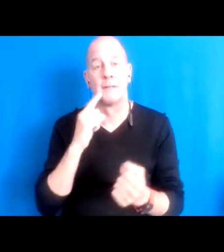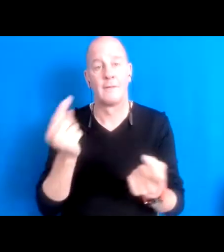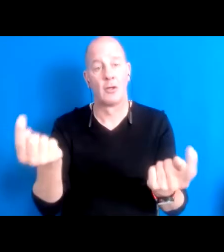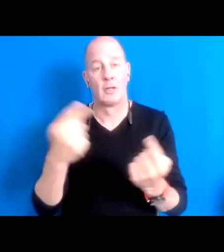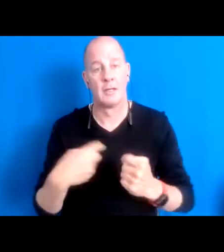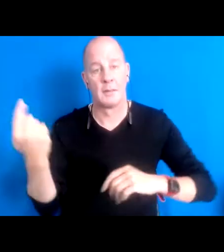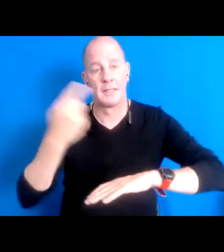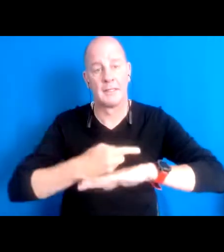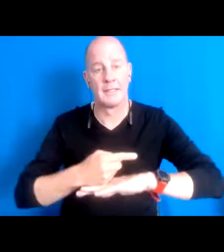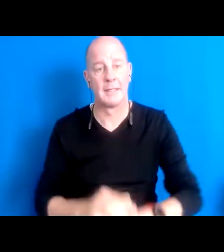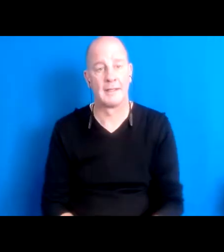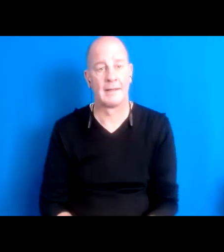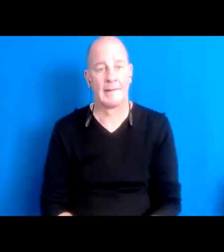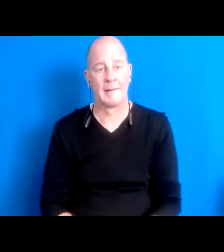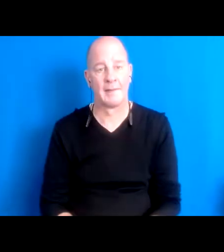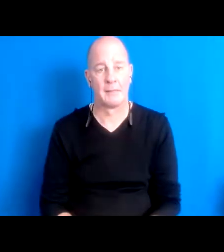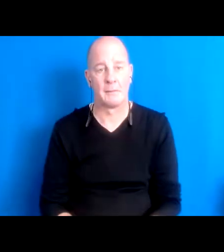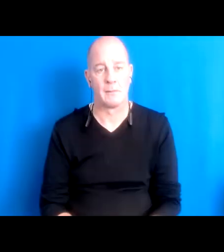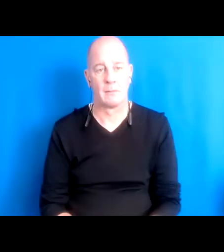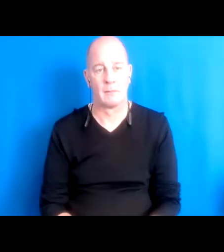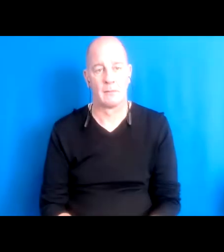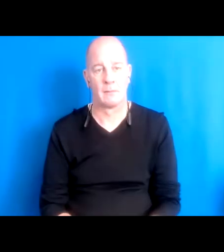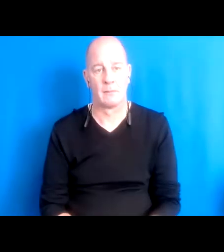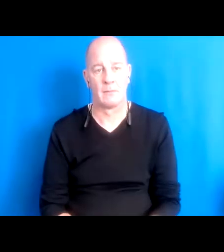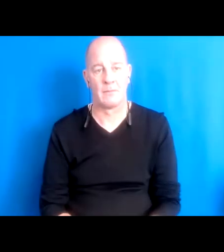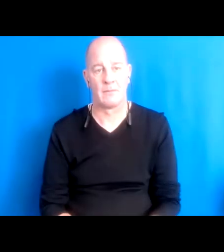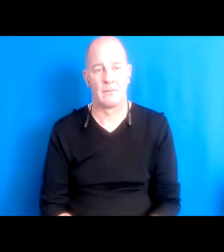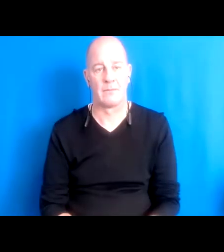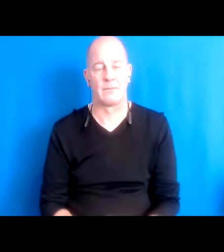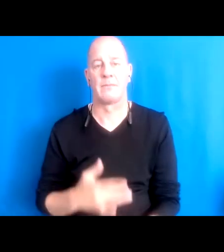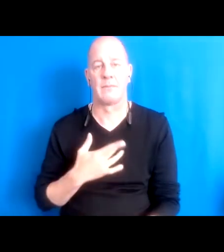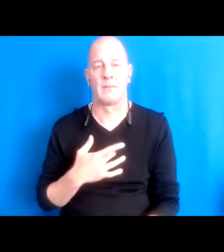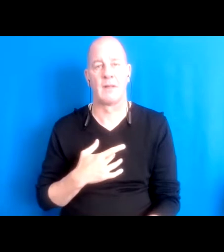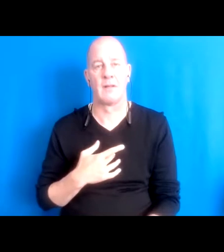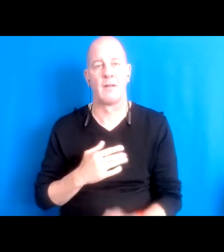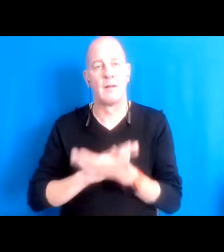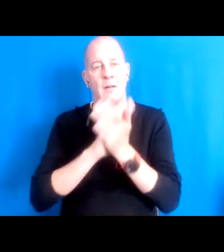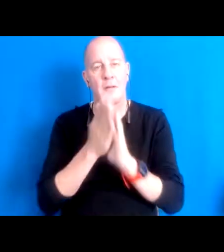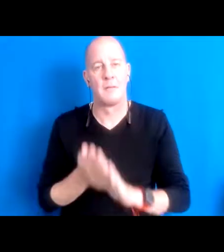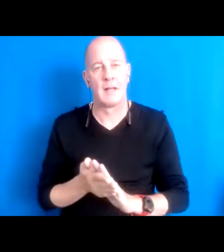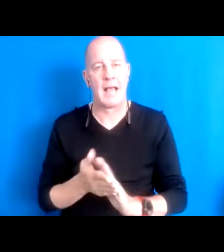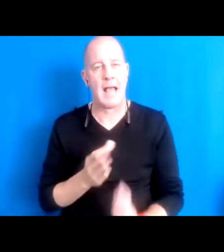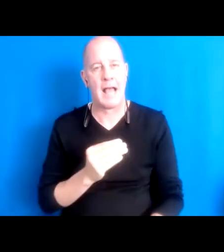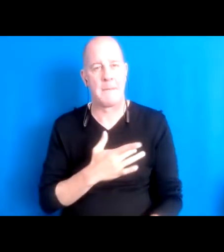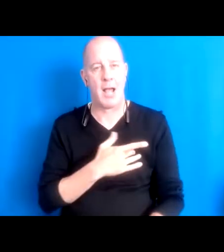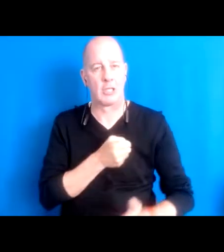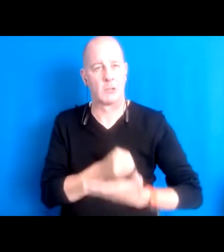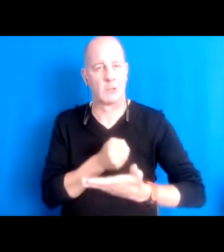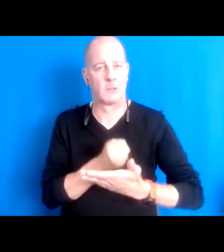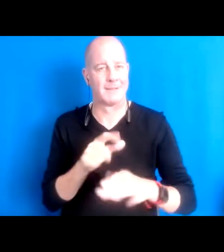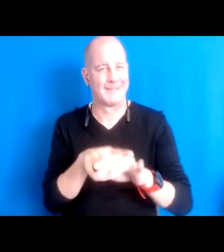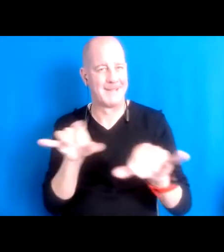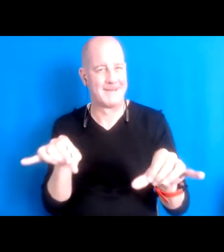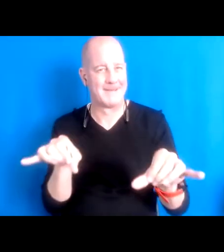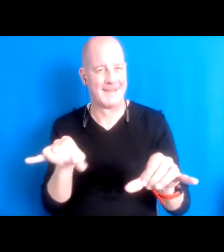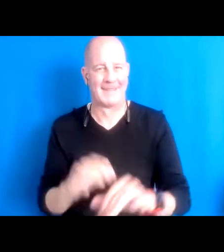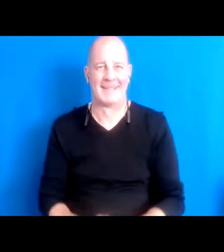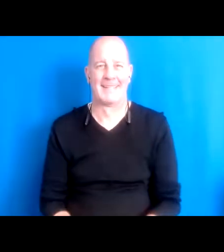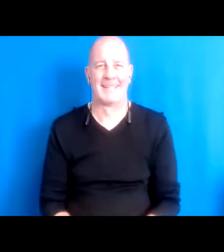I, I feel, both the tranquility in a racing heart right now, the sort of momentum of our